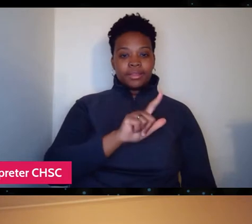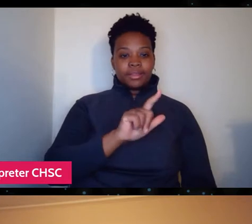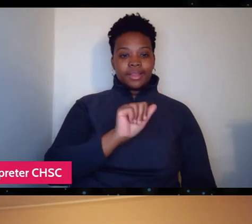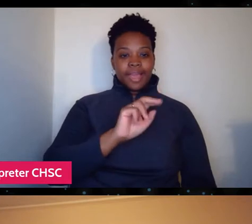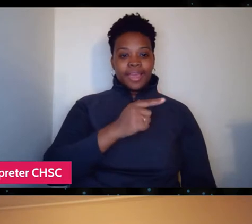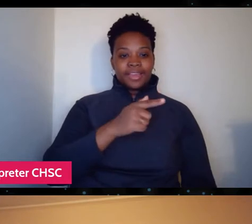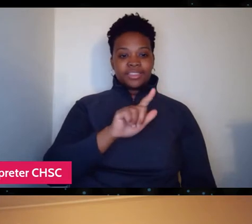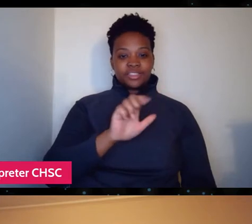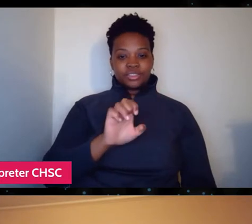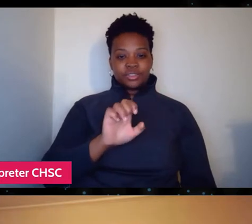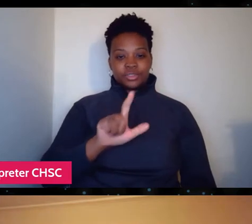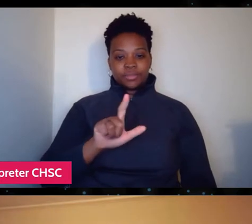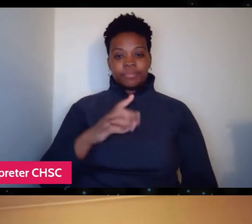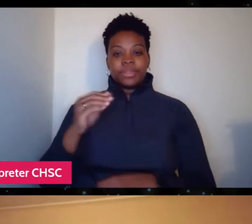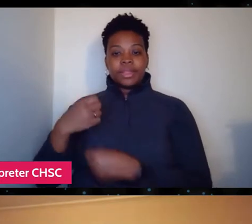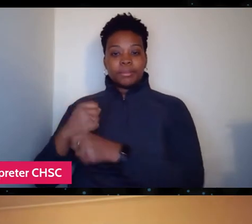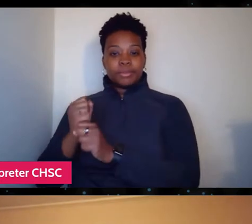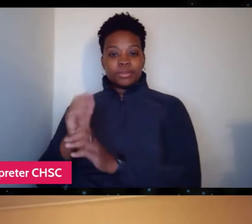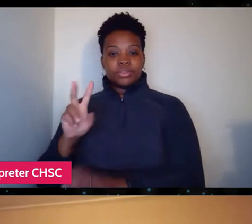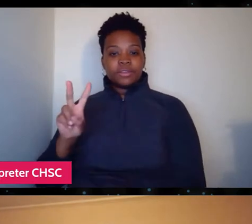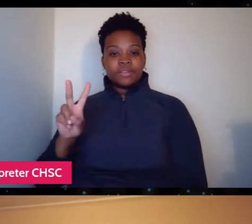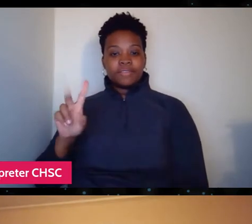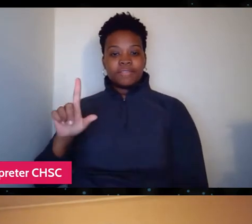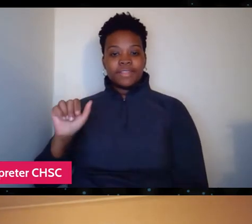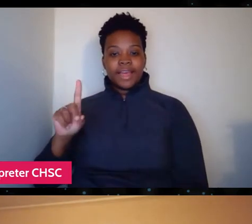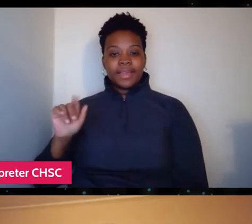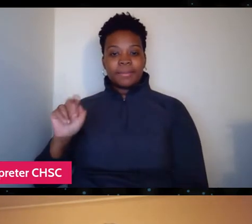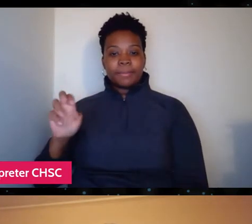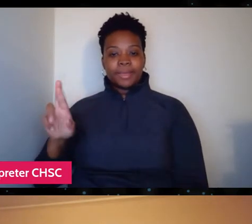Thank you guys so much for being here with us tonight. Hi. Thank you.